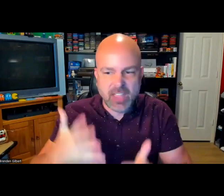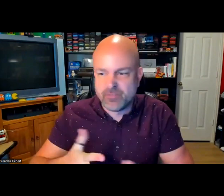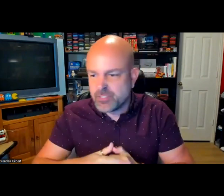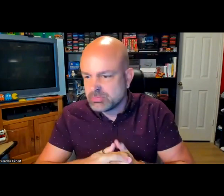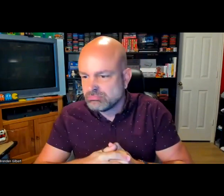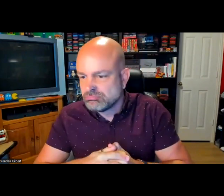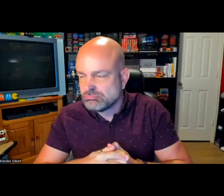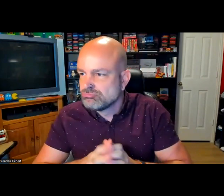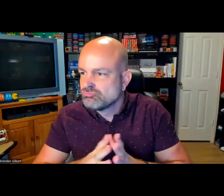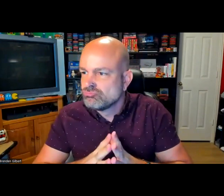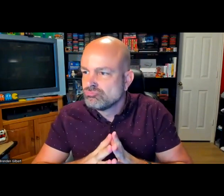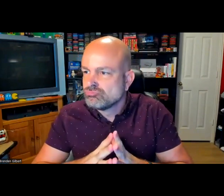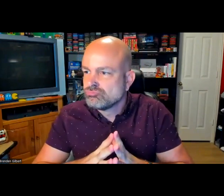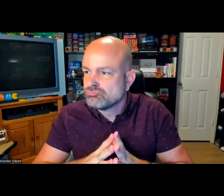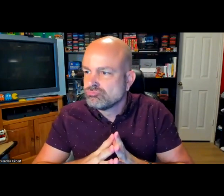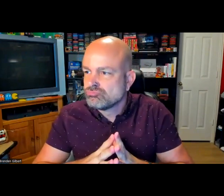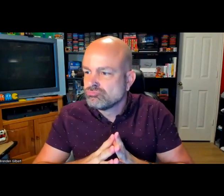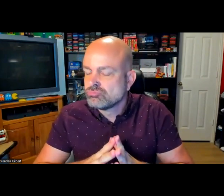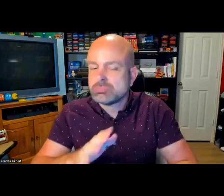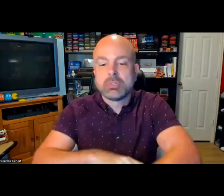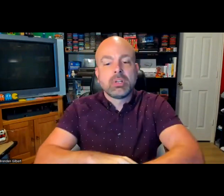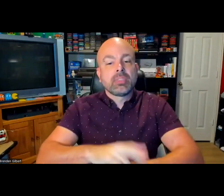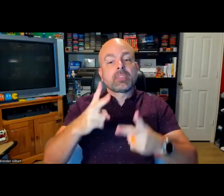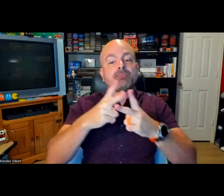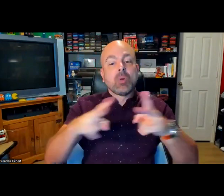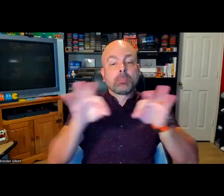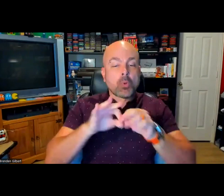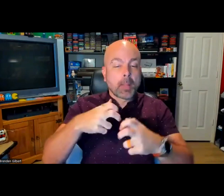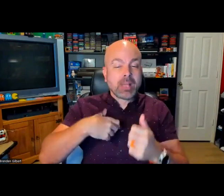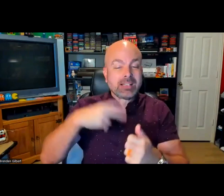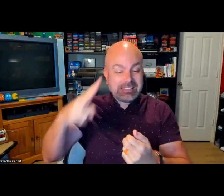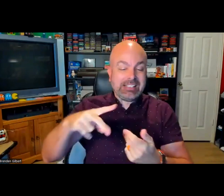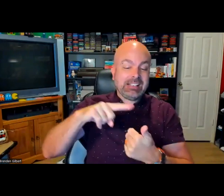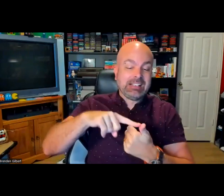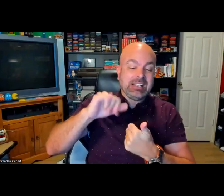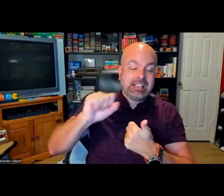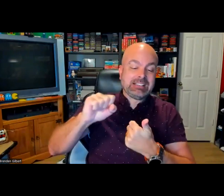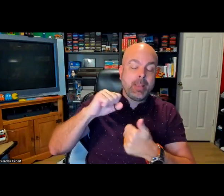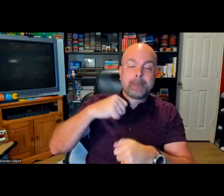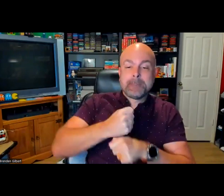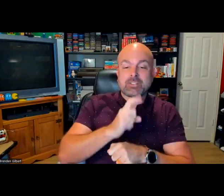communicating. I don't think I have much time left, but it is